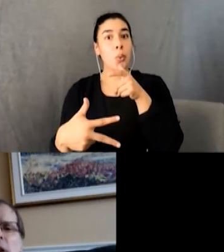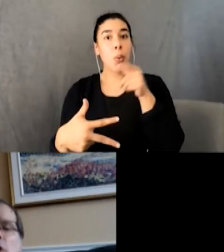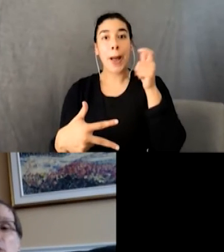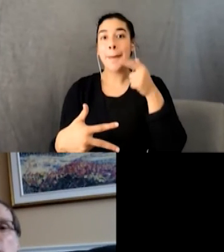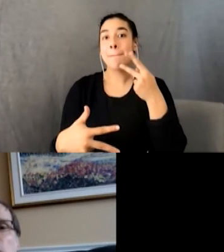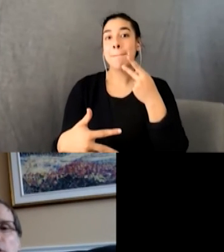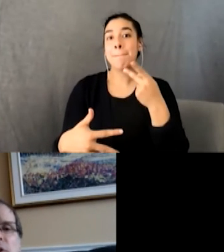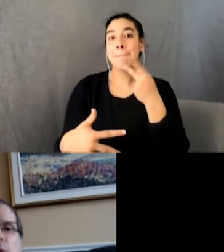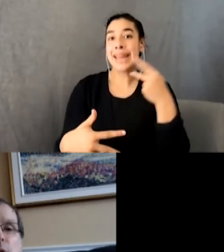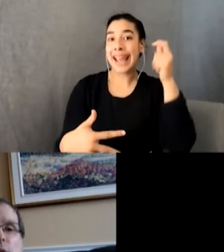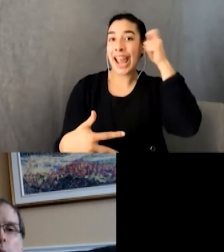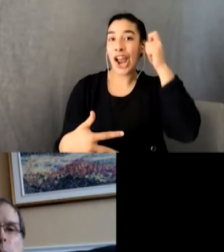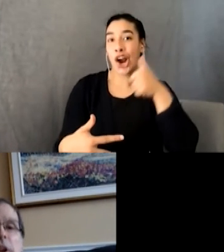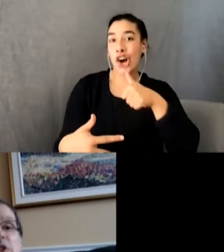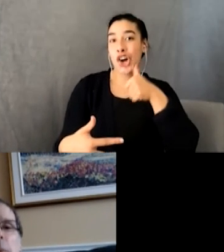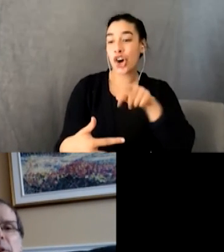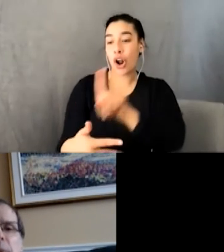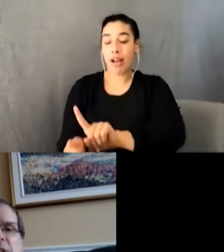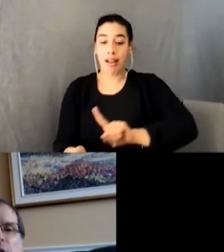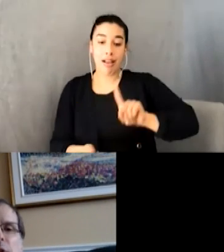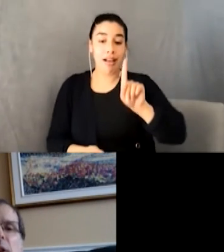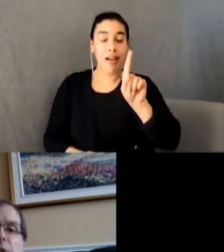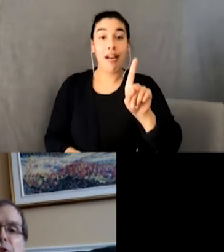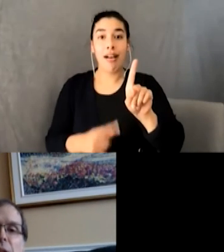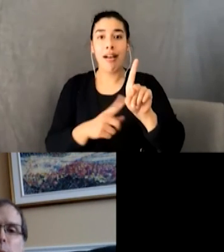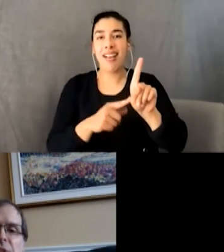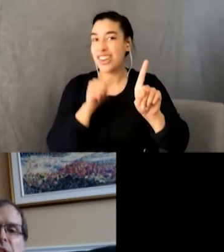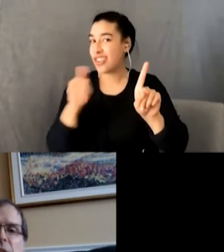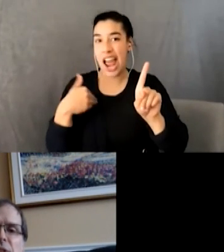No longer in school uniform, she modelled a mini-skirt, leather jacket with studs,